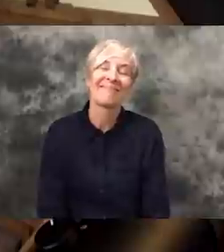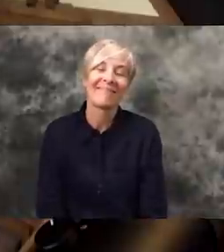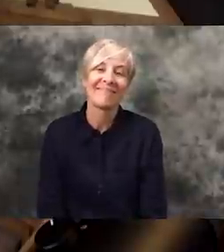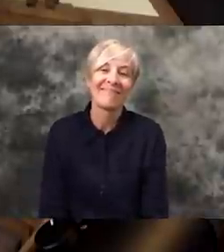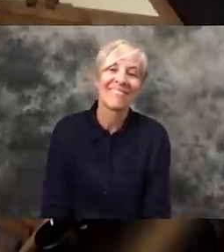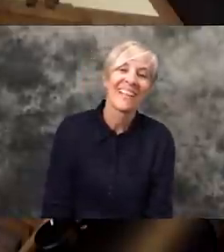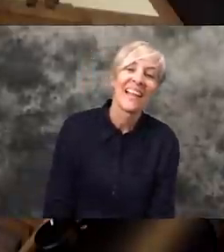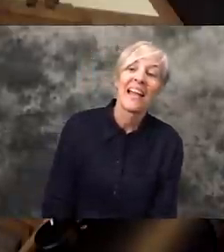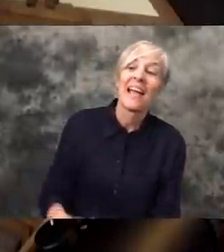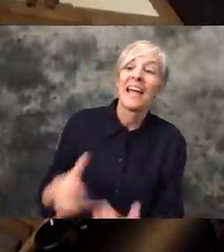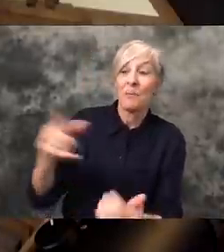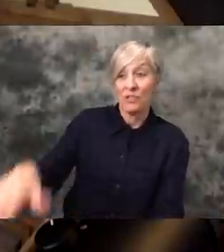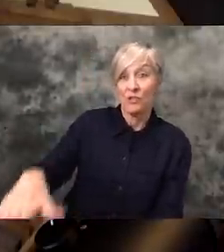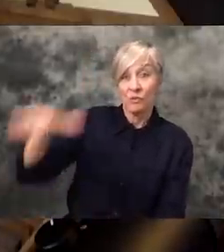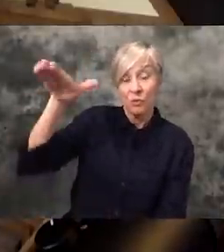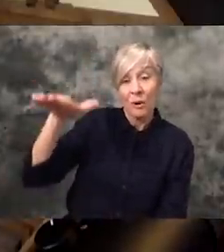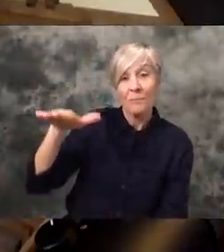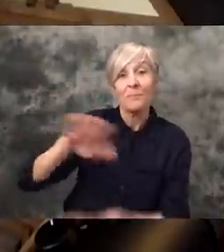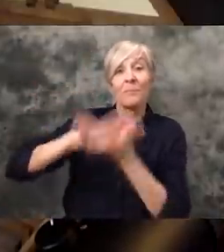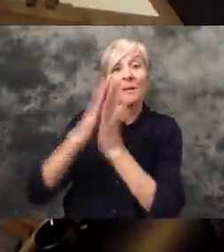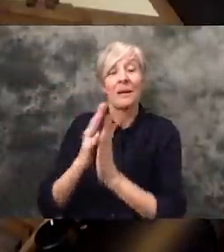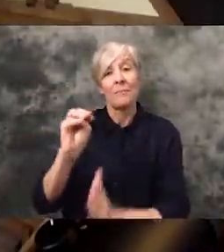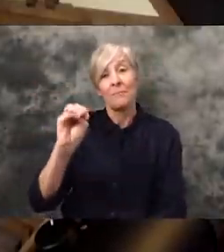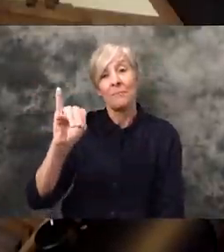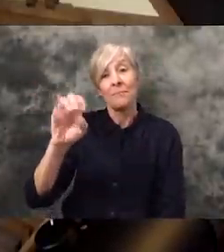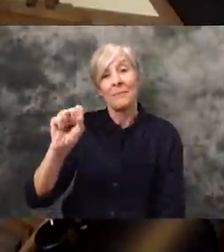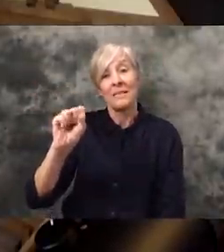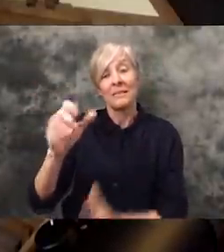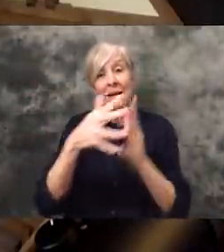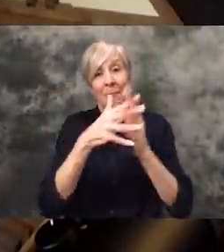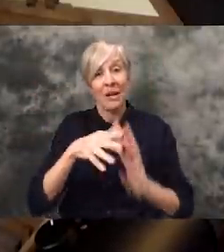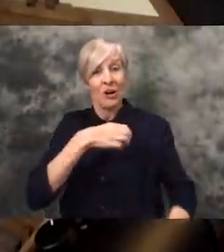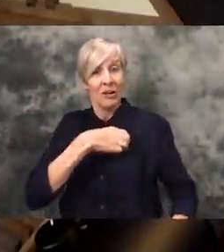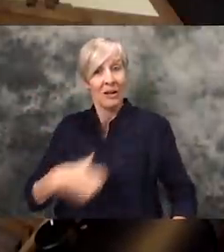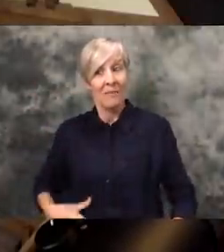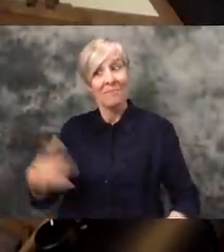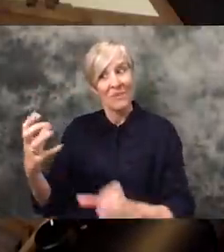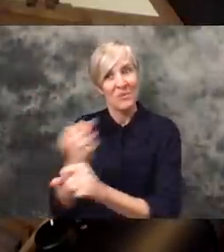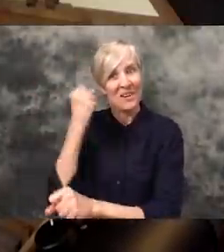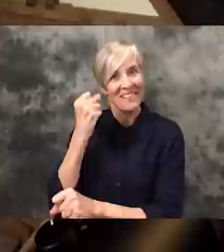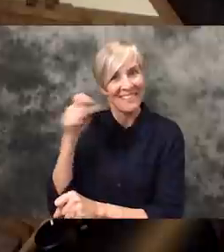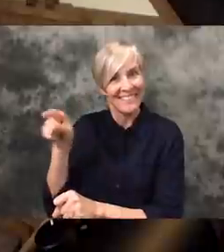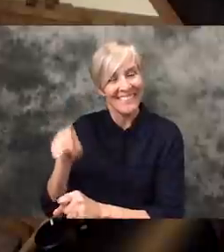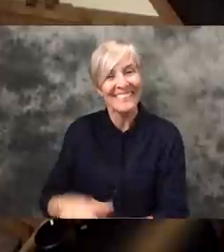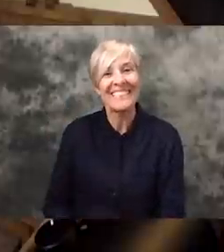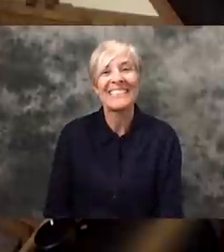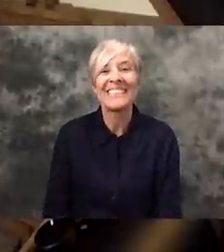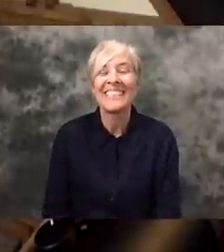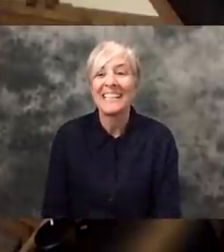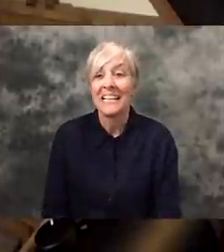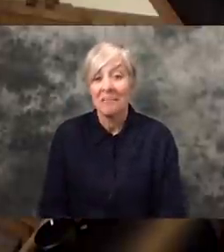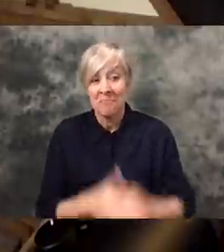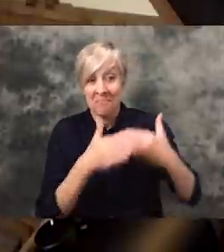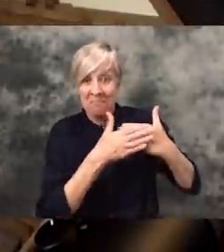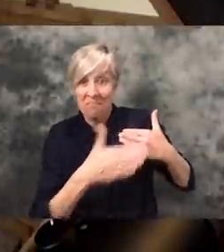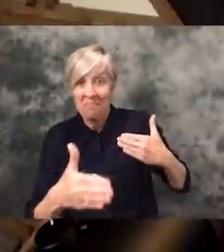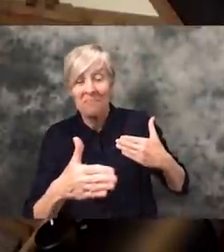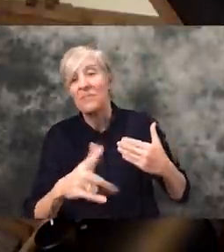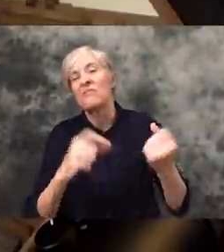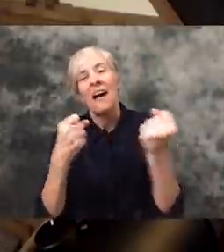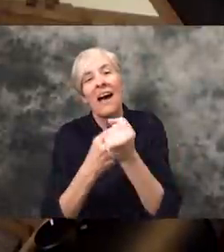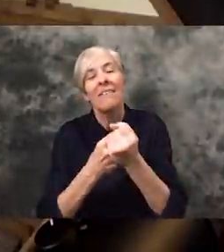and she ended up becoming Miss America! And, you know, has done so much for